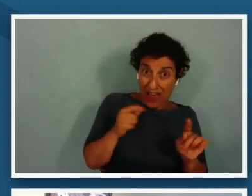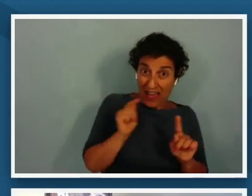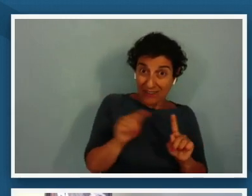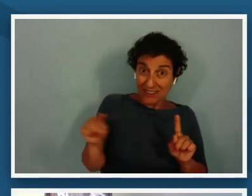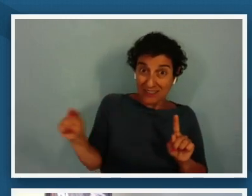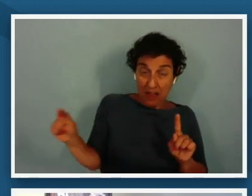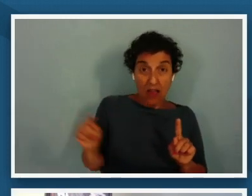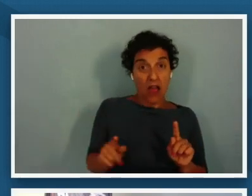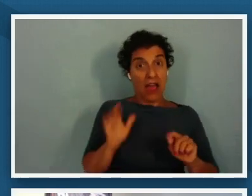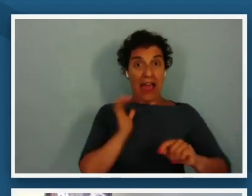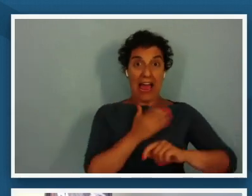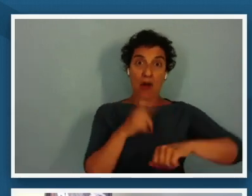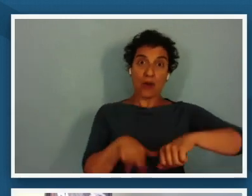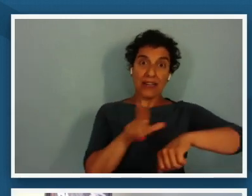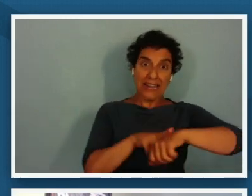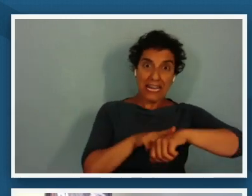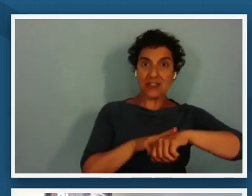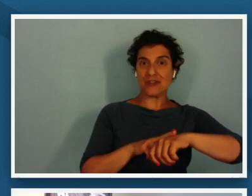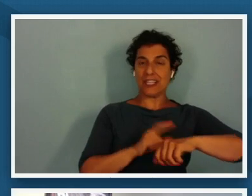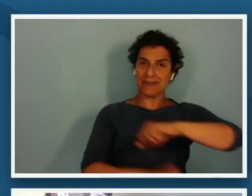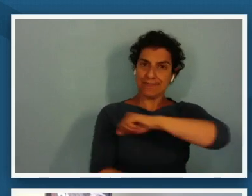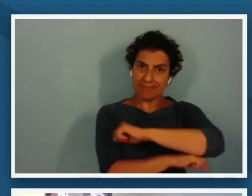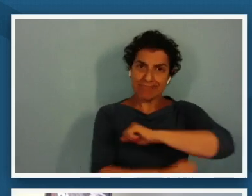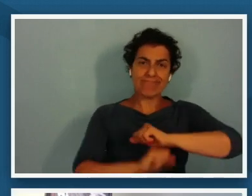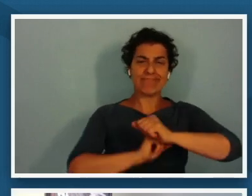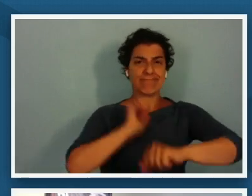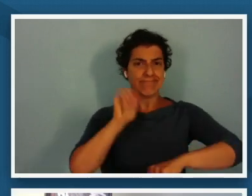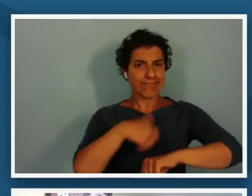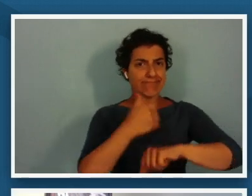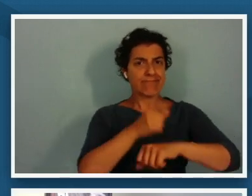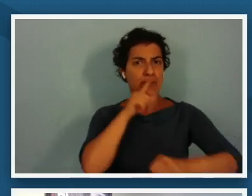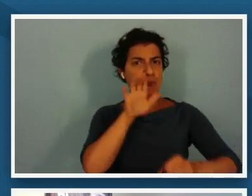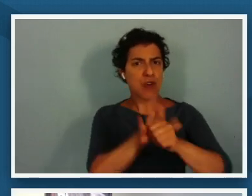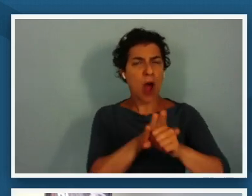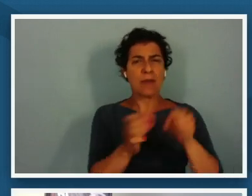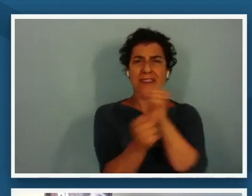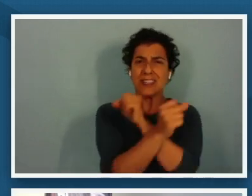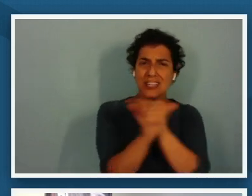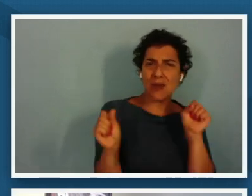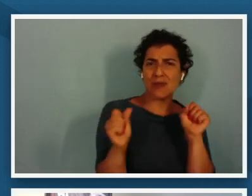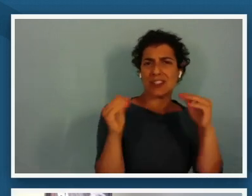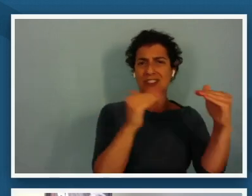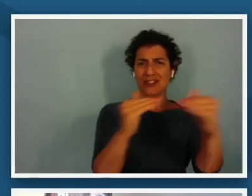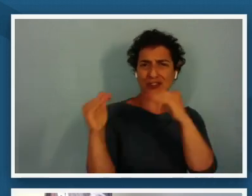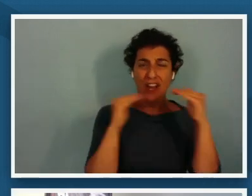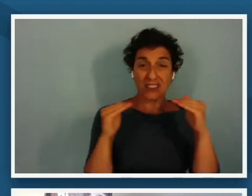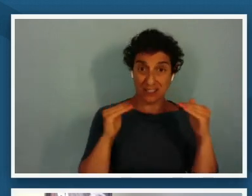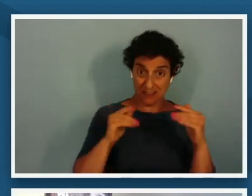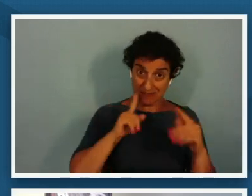liberty equality and justice be realized